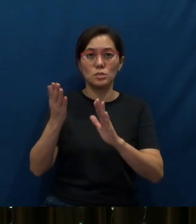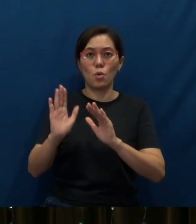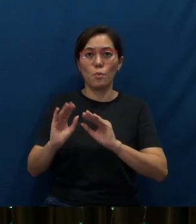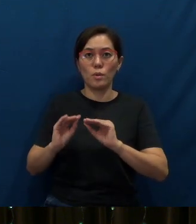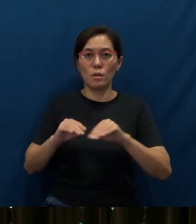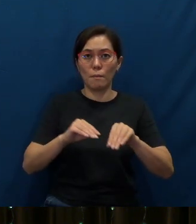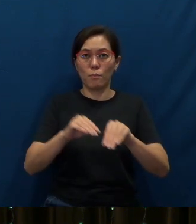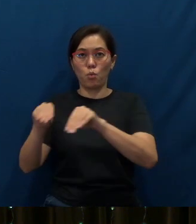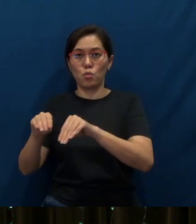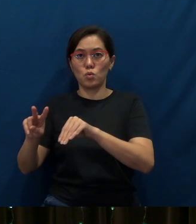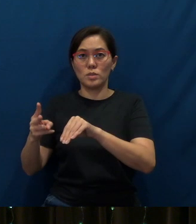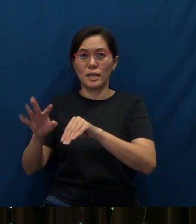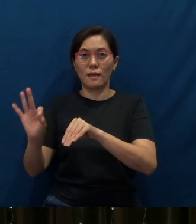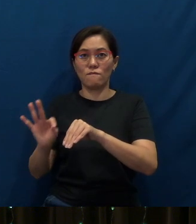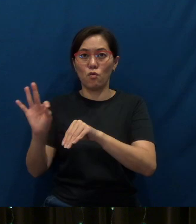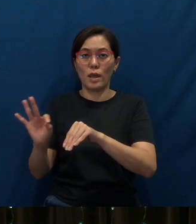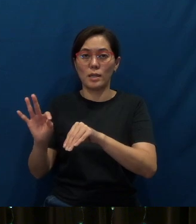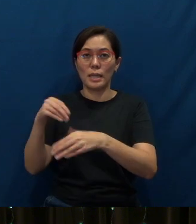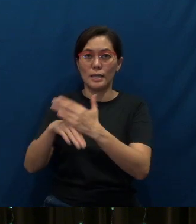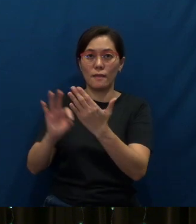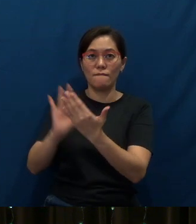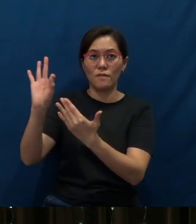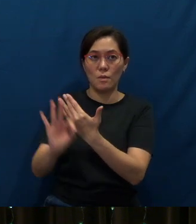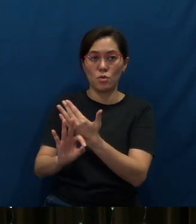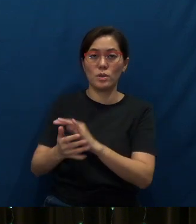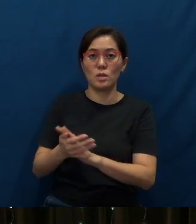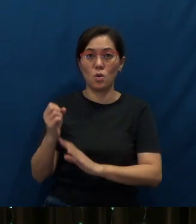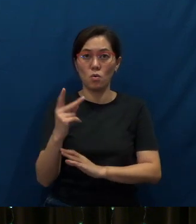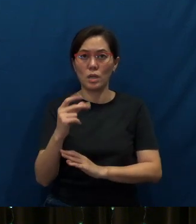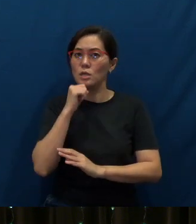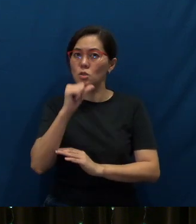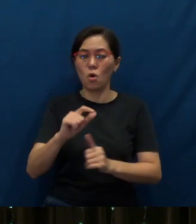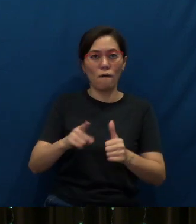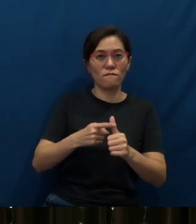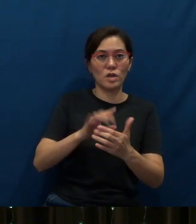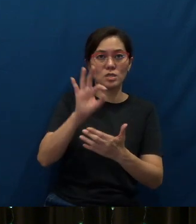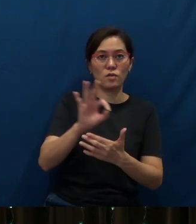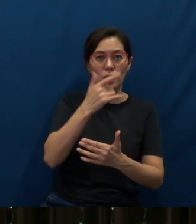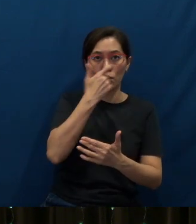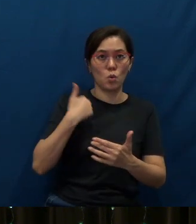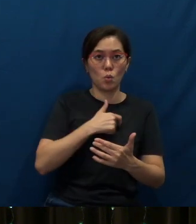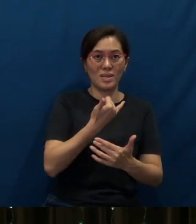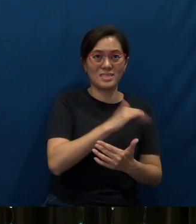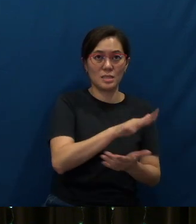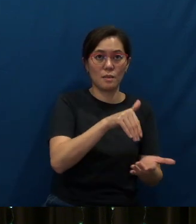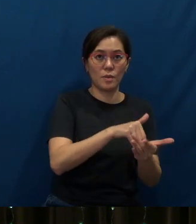to the second Friday of February, all right, it won't be on the first Friday, because we'd still be in the midst of Chinese New Year.